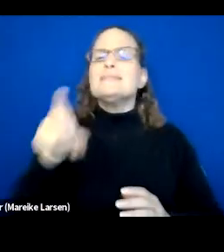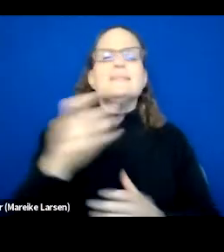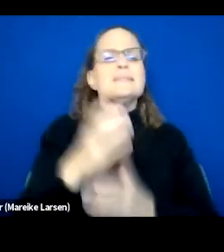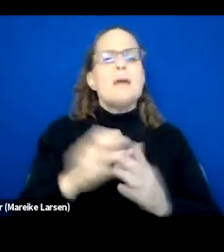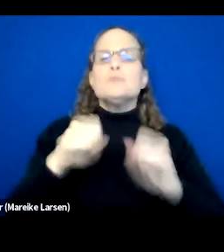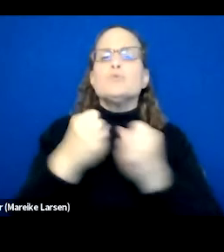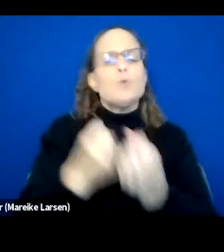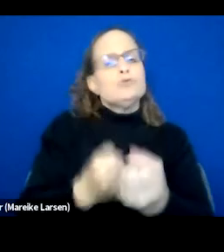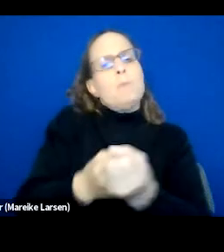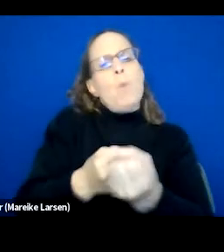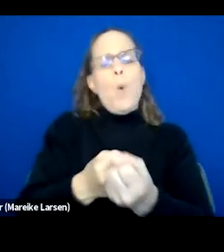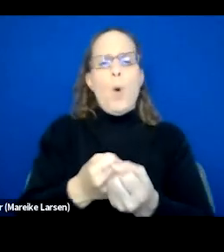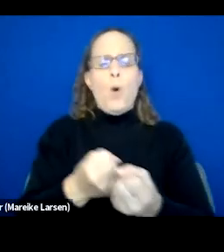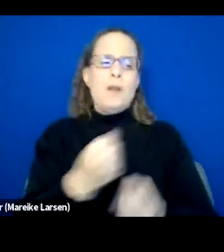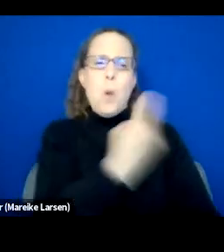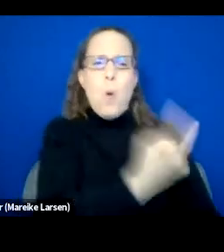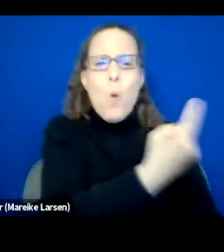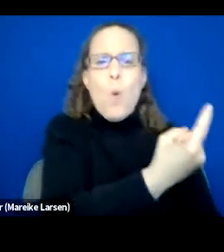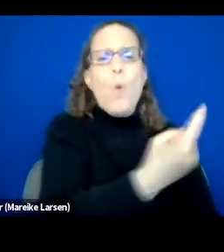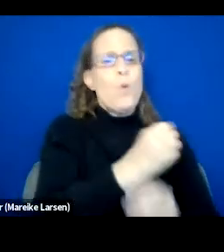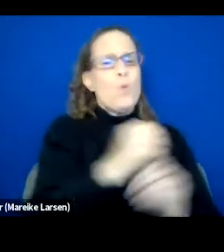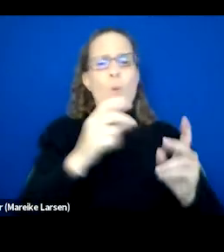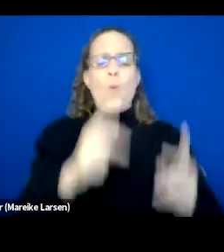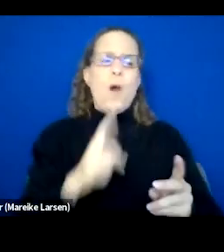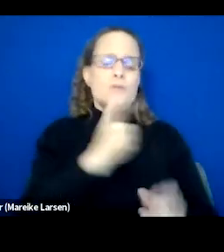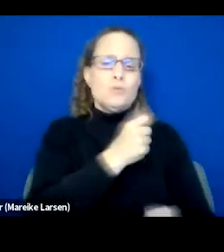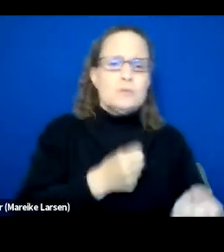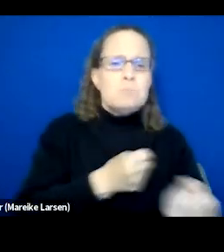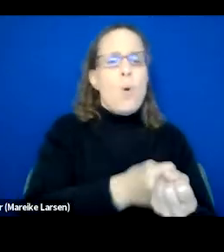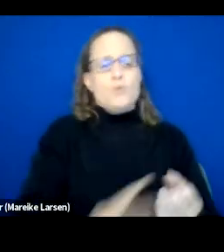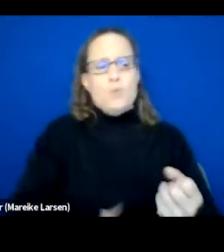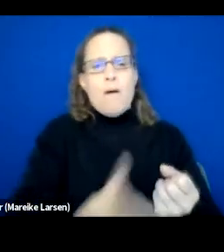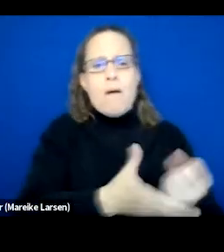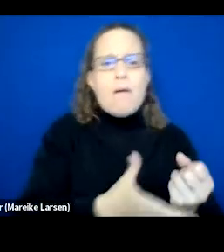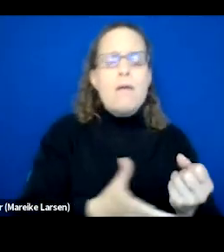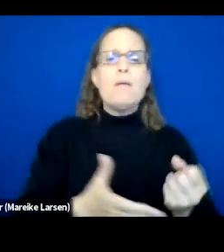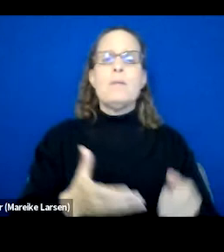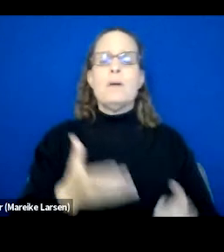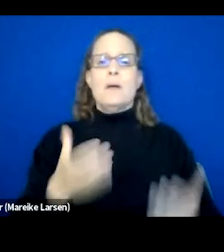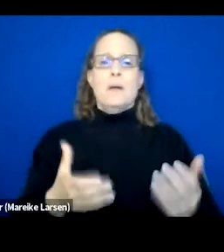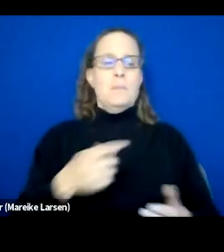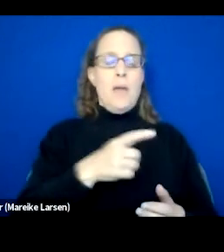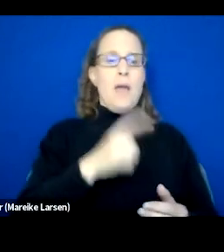A lot of them are on their own. They have no one to turn to no one to help them might be getting tossed around system to system.